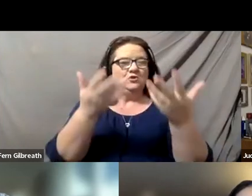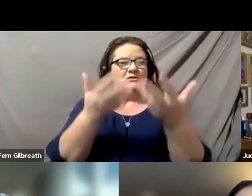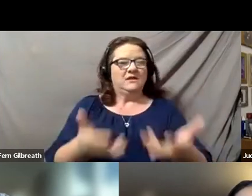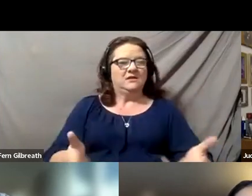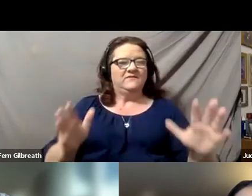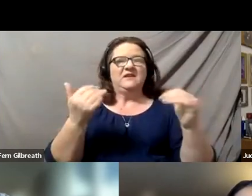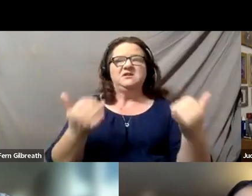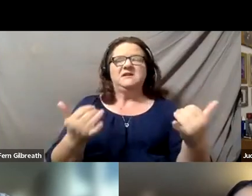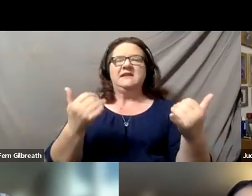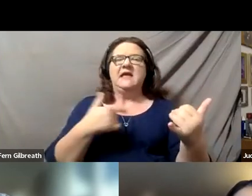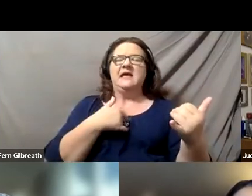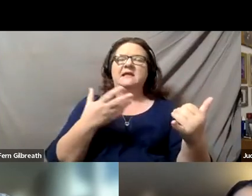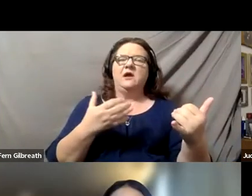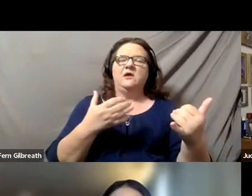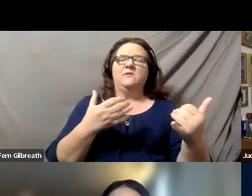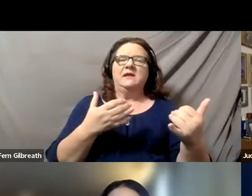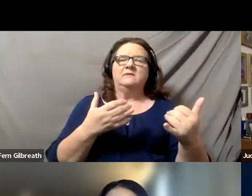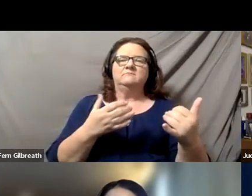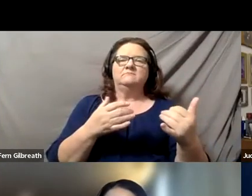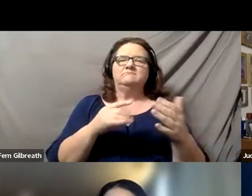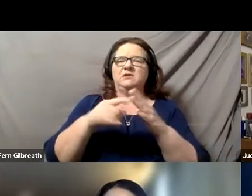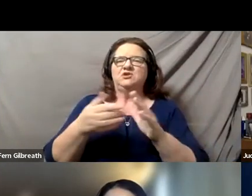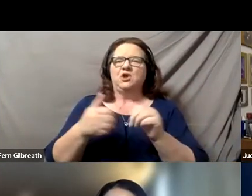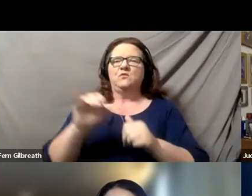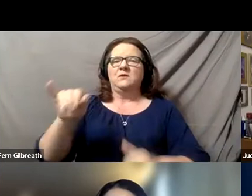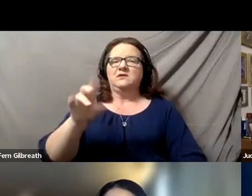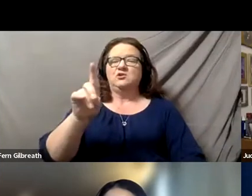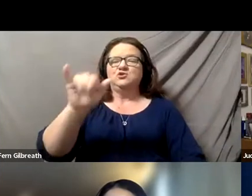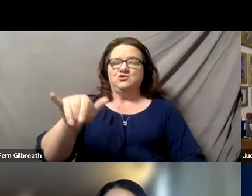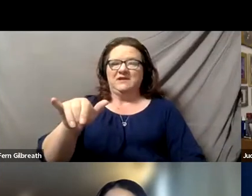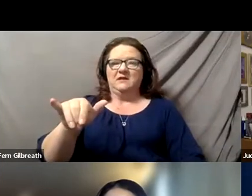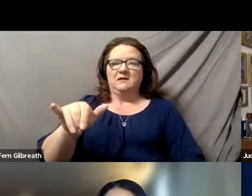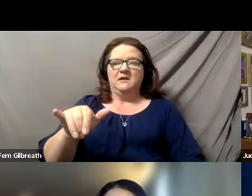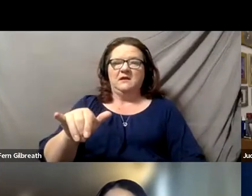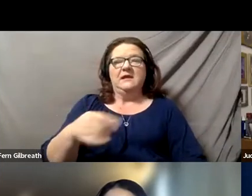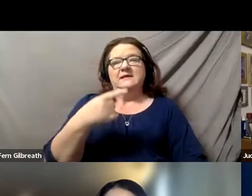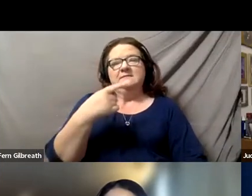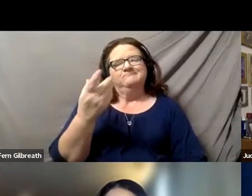I'd like to turn to Judy and say to start out with, I think you can tell from the chat